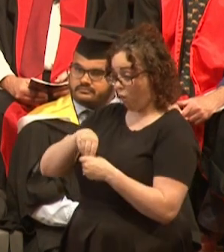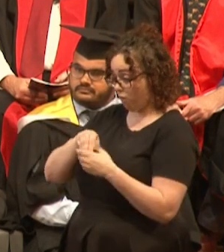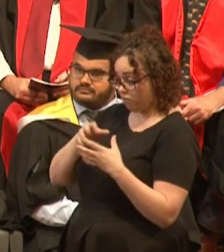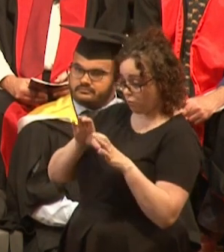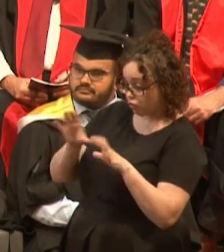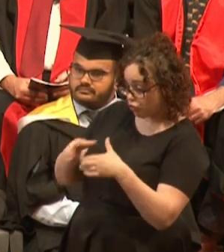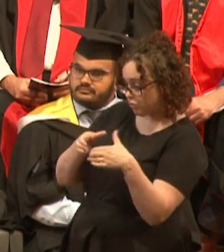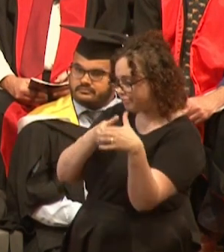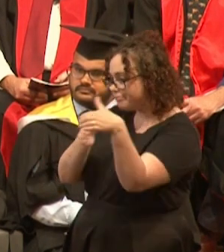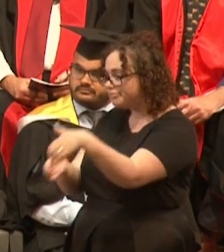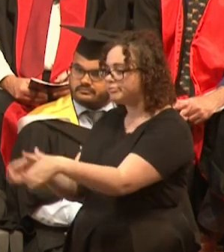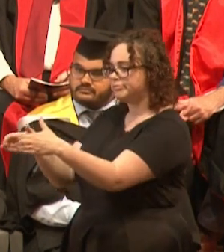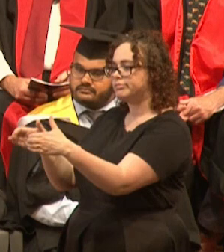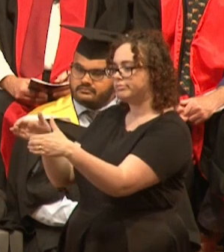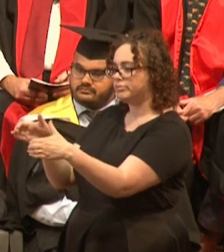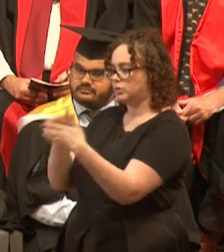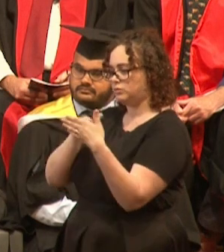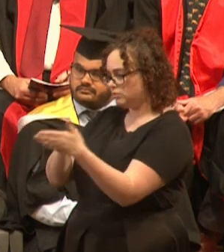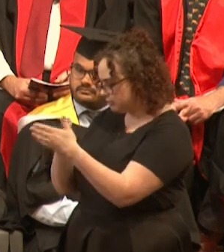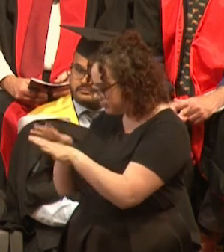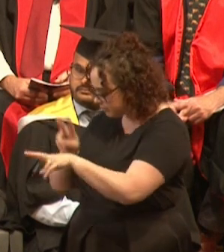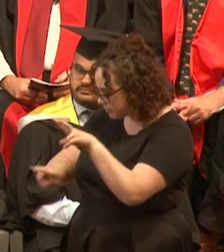absolutely working myself to the bone,